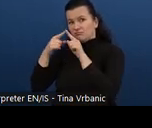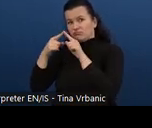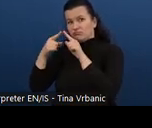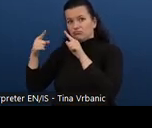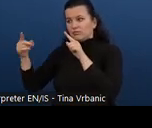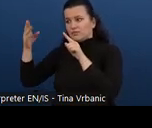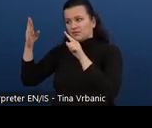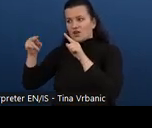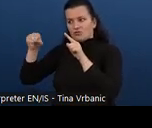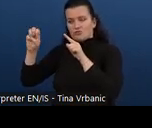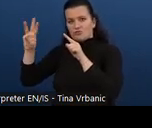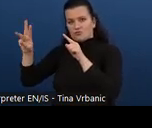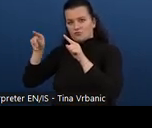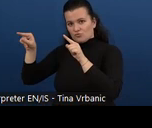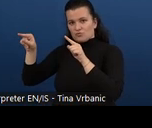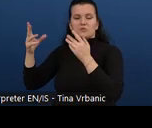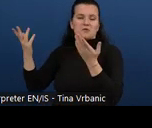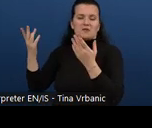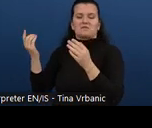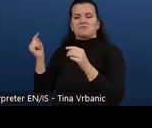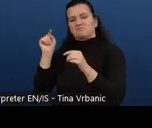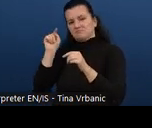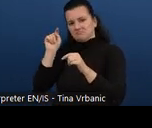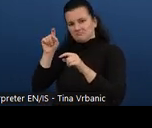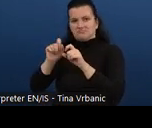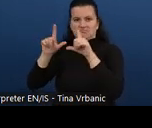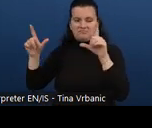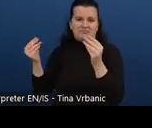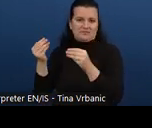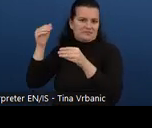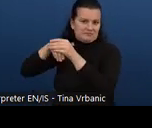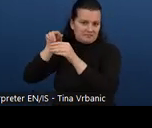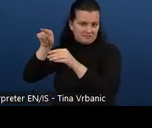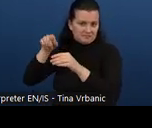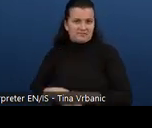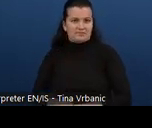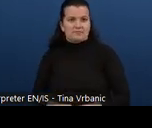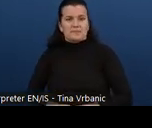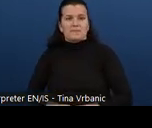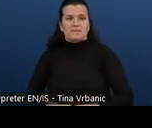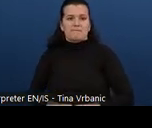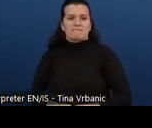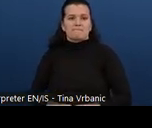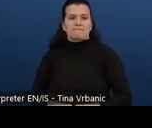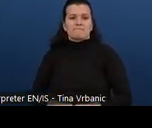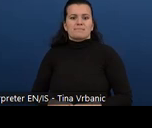I do have to say that this project is now concluded in terms of what was scoped for the project.